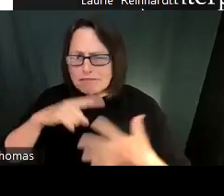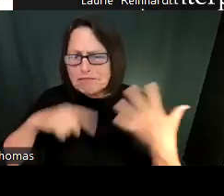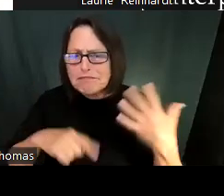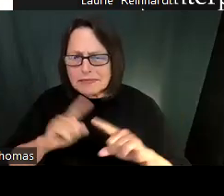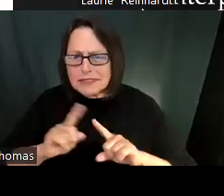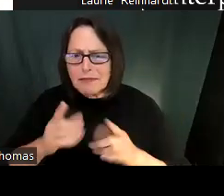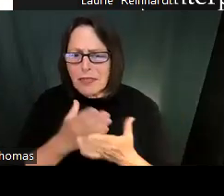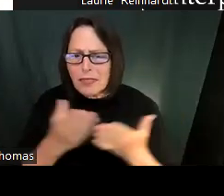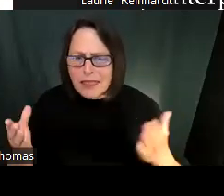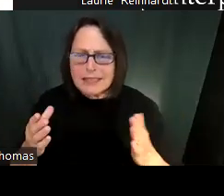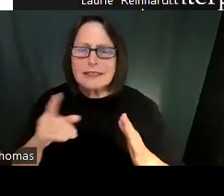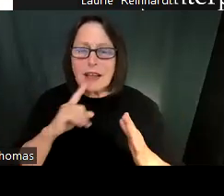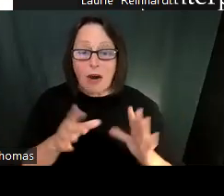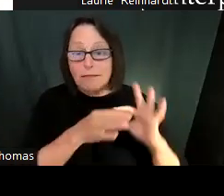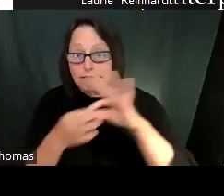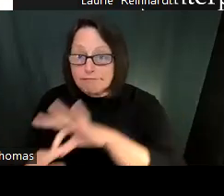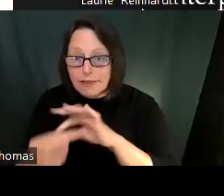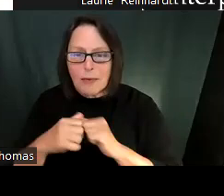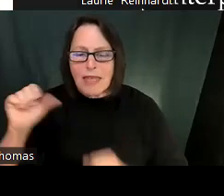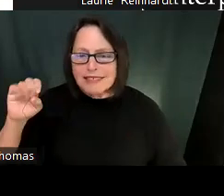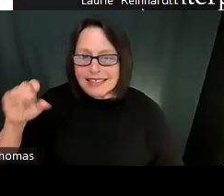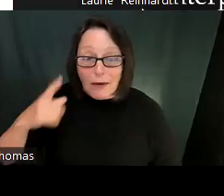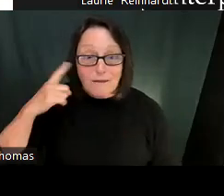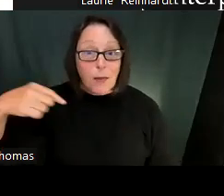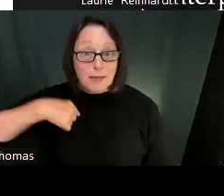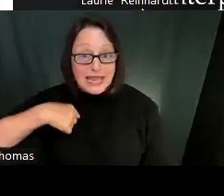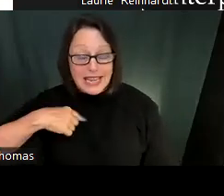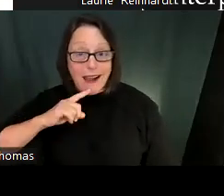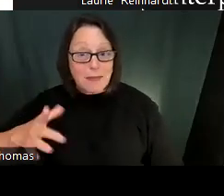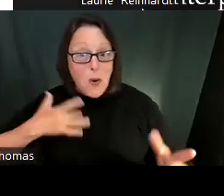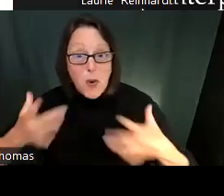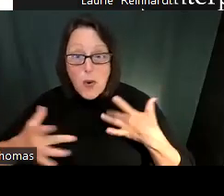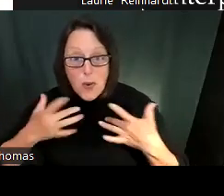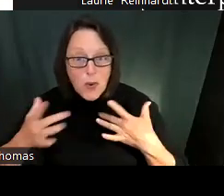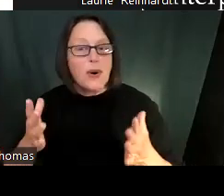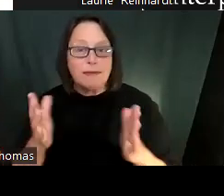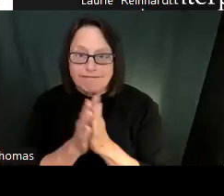Social emotional learning. I worked at Castle for a couple of years as their director of policy. I've worked at social media learning programs.